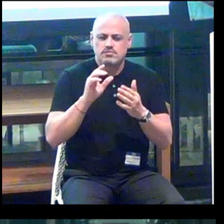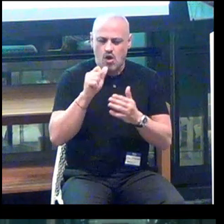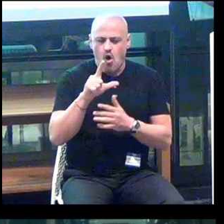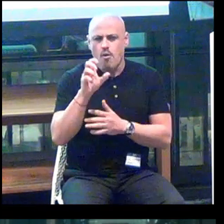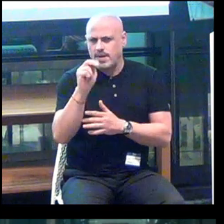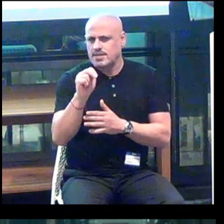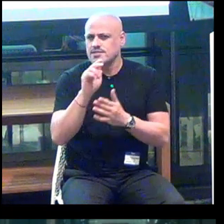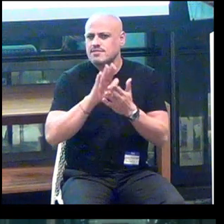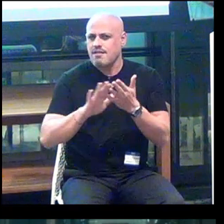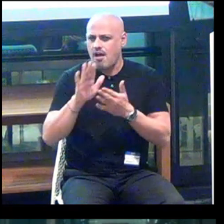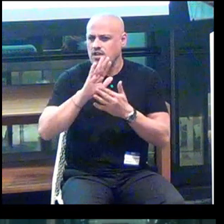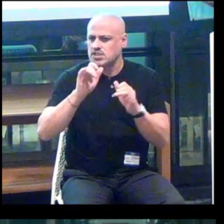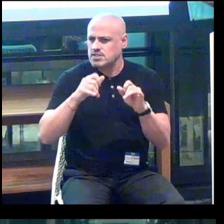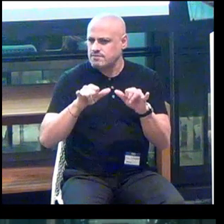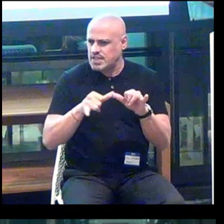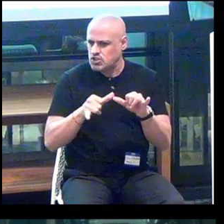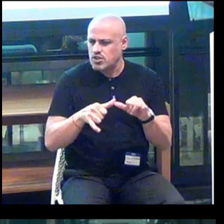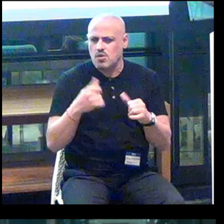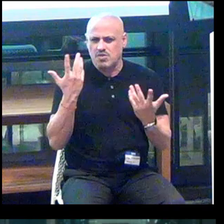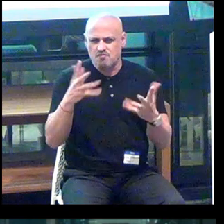We've already entered into a partnership with them.